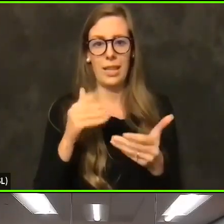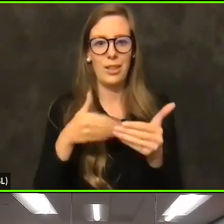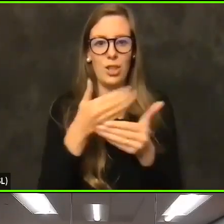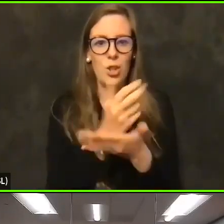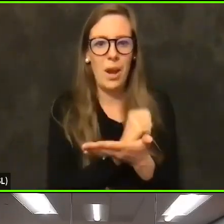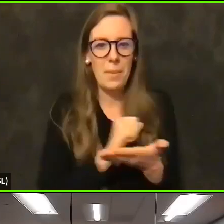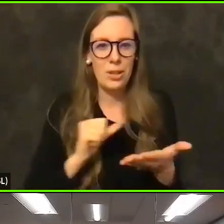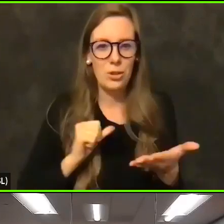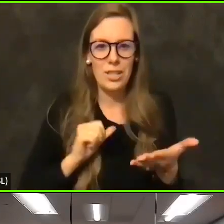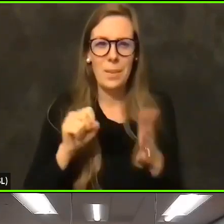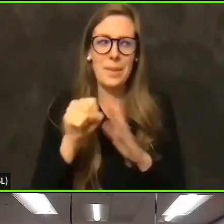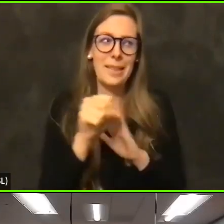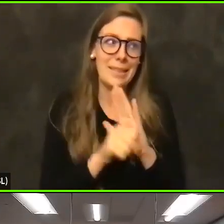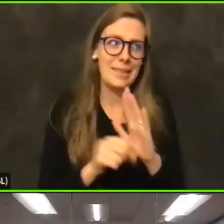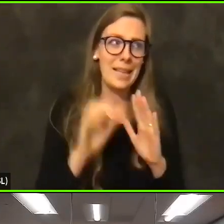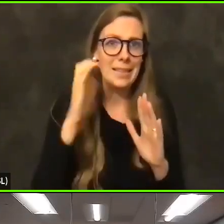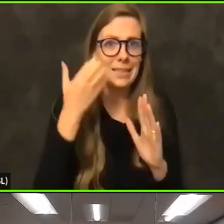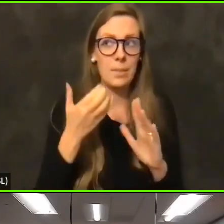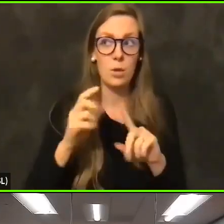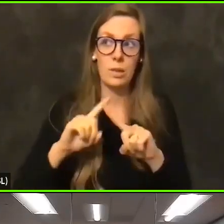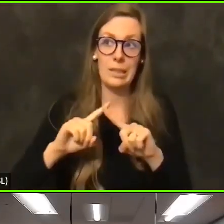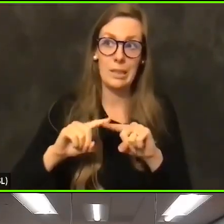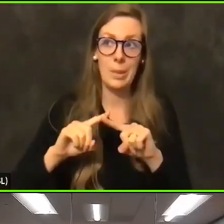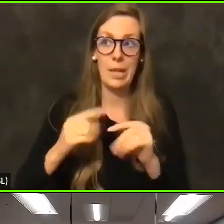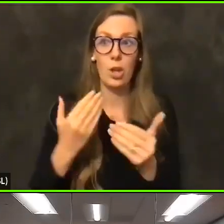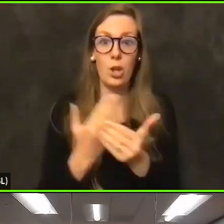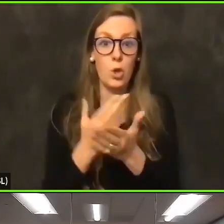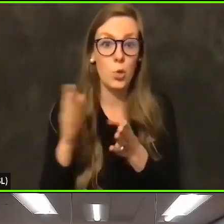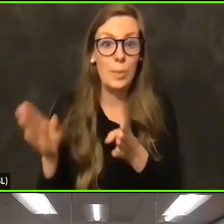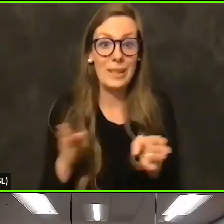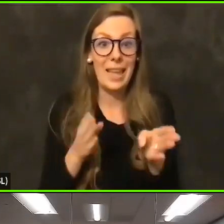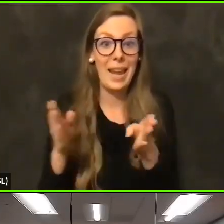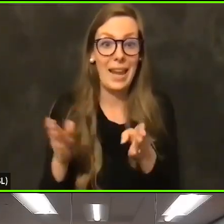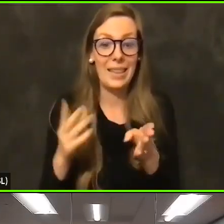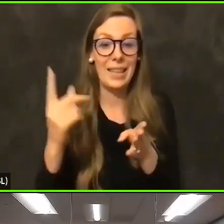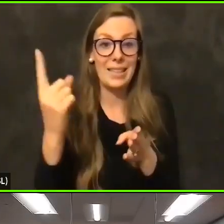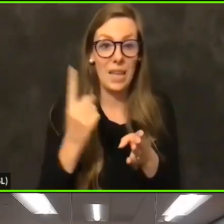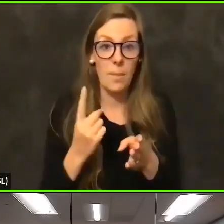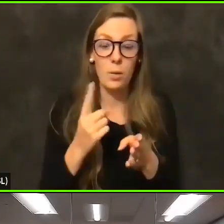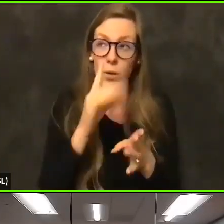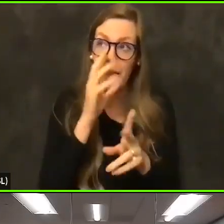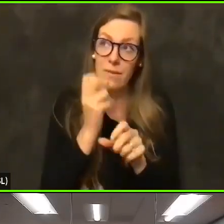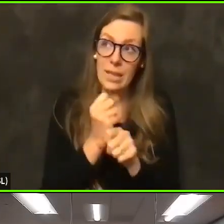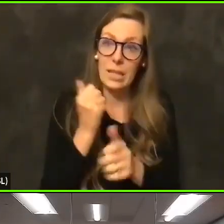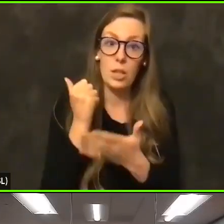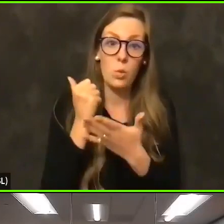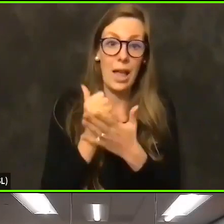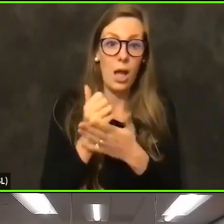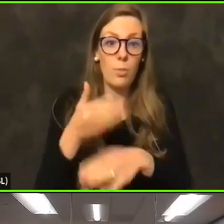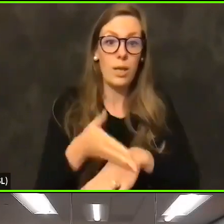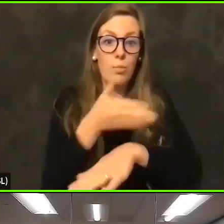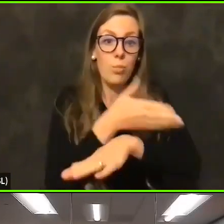state is putting a lot of stock in this new plan and really has faith that this will help improve the vaccination system going forward.